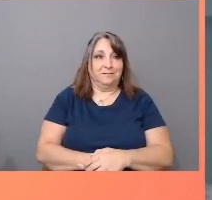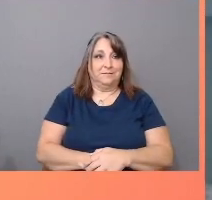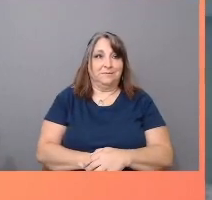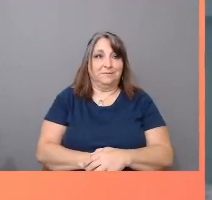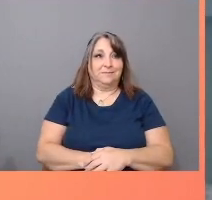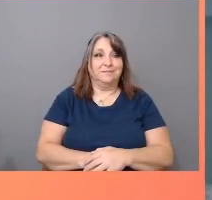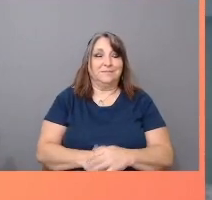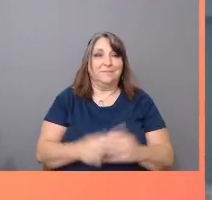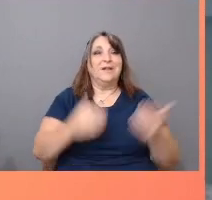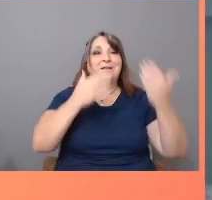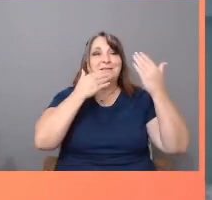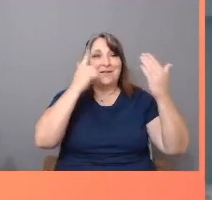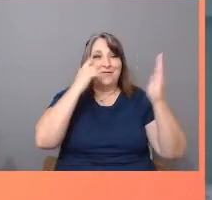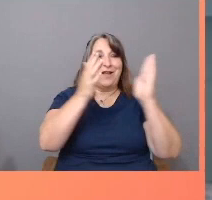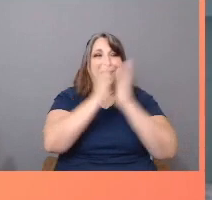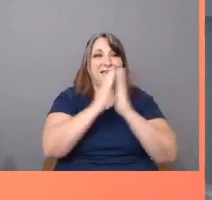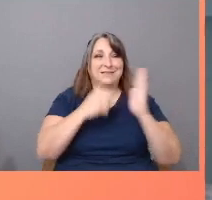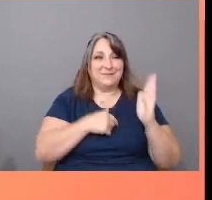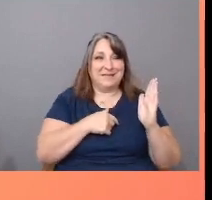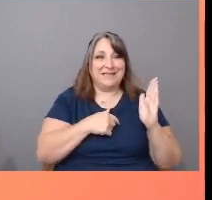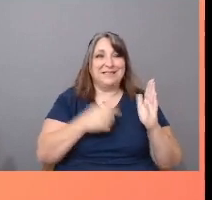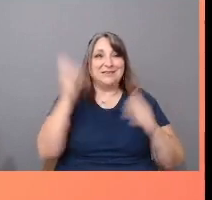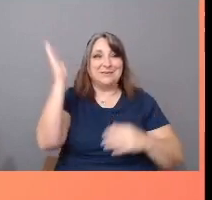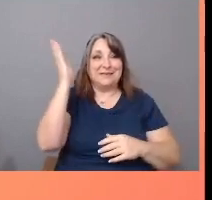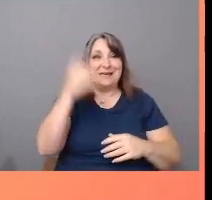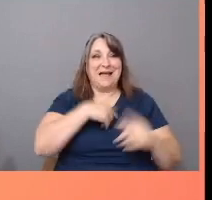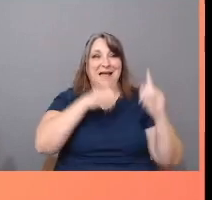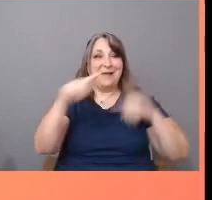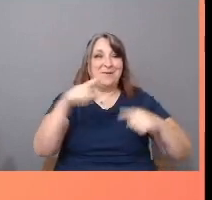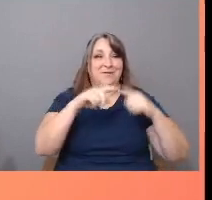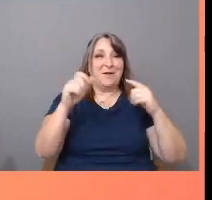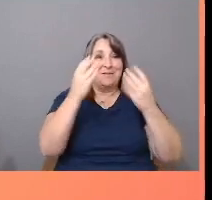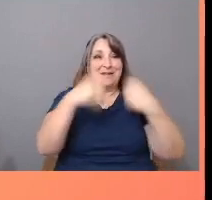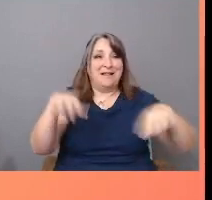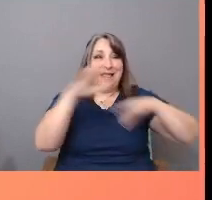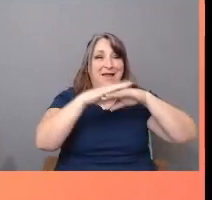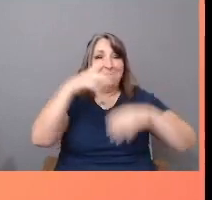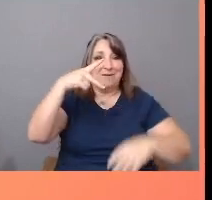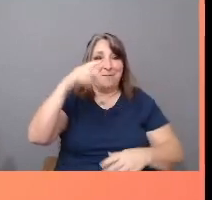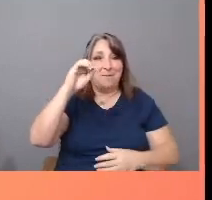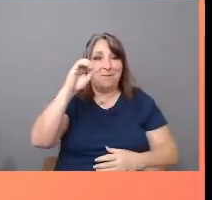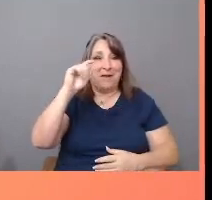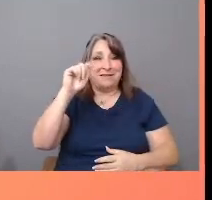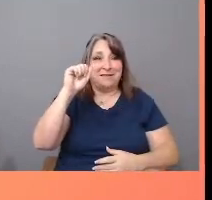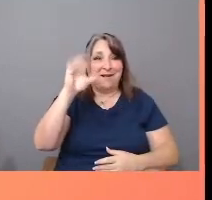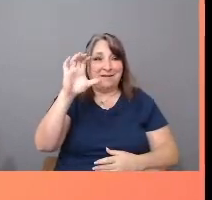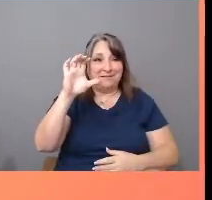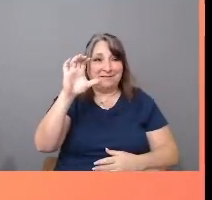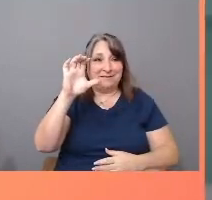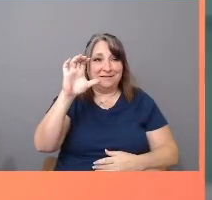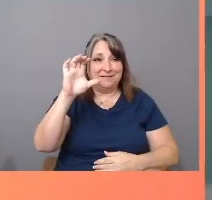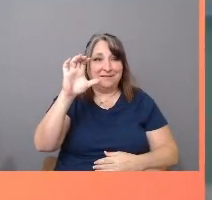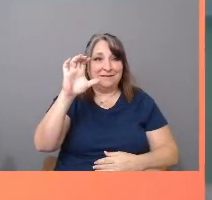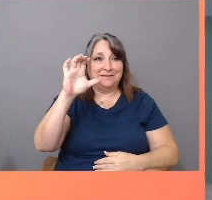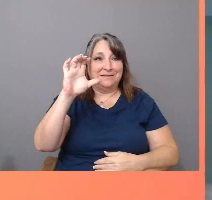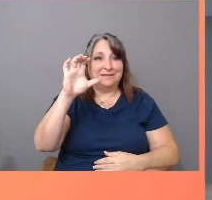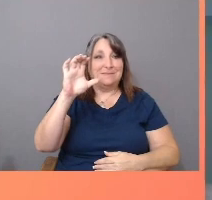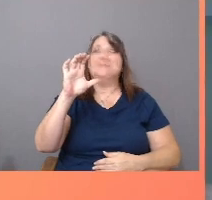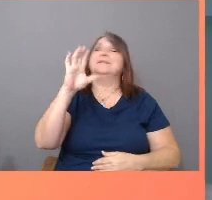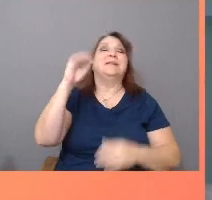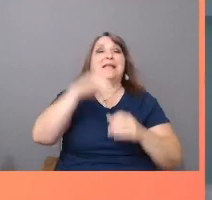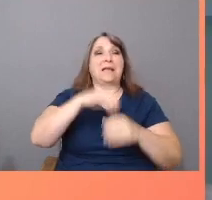I come to you from the land of the Pawtucket in Massachusetts.